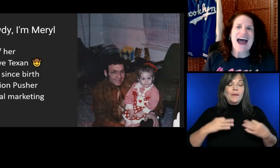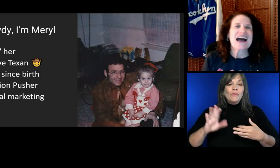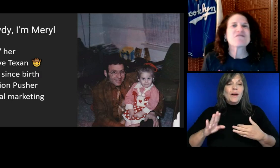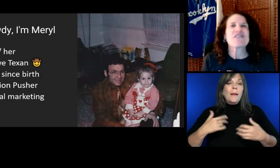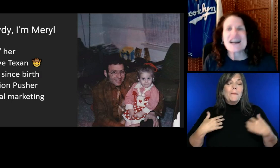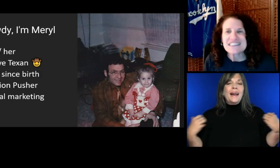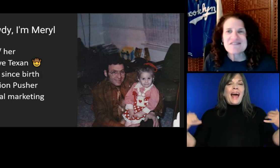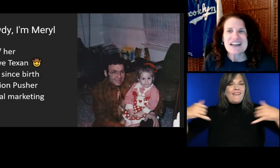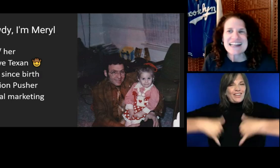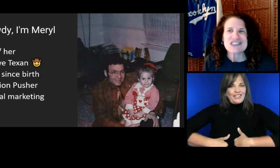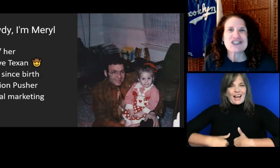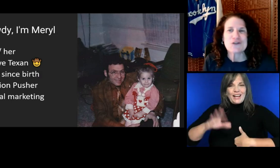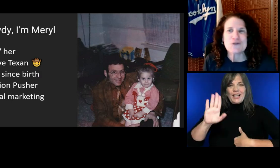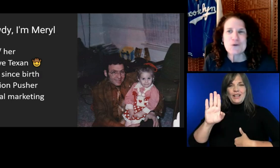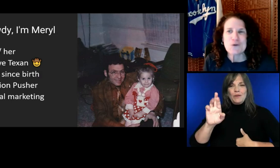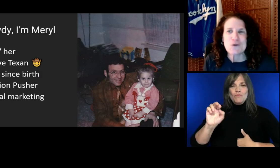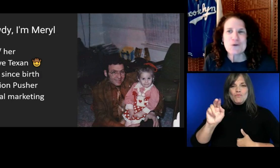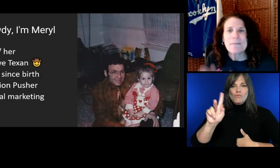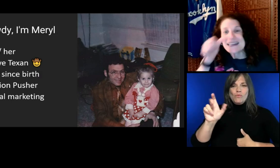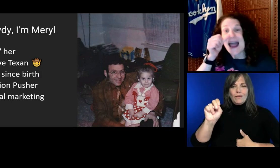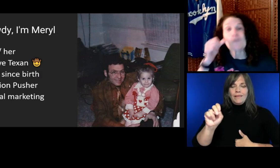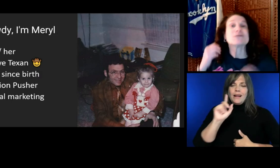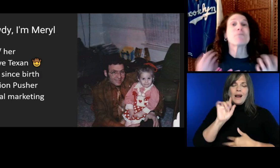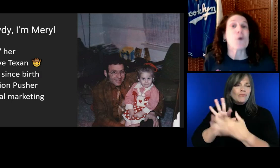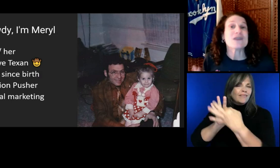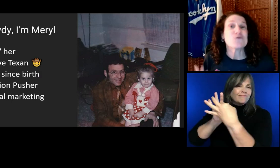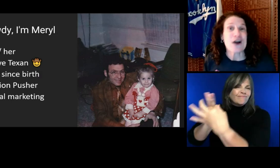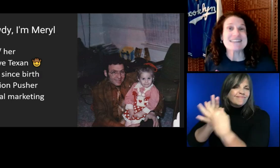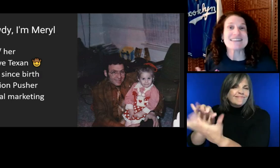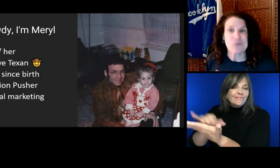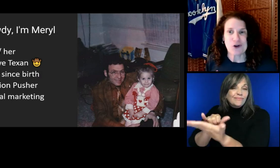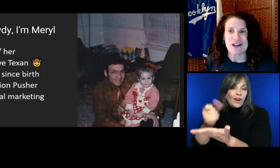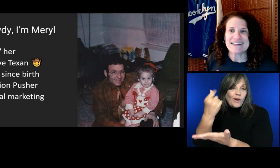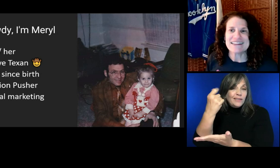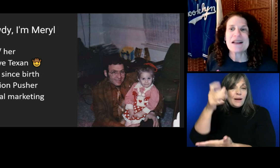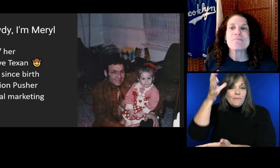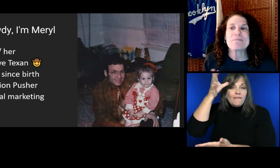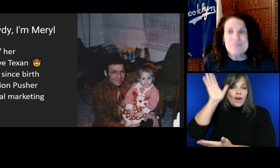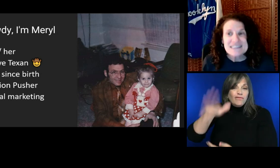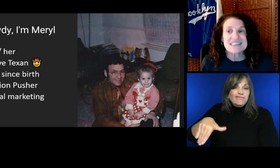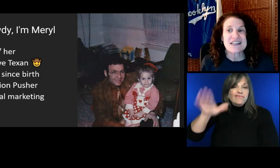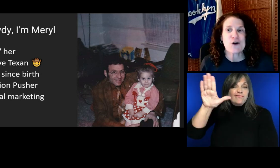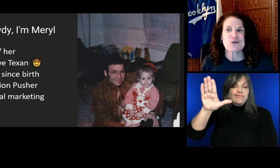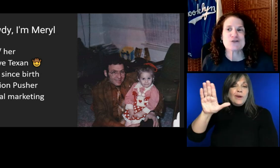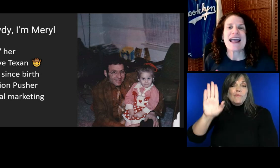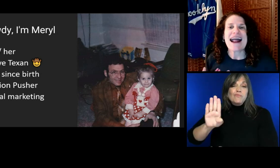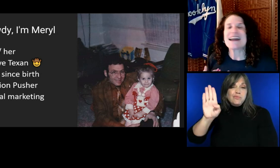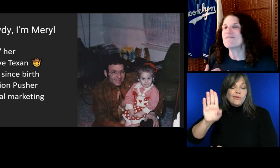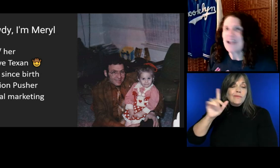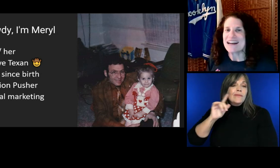I have lots of connections to New York. My dad was born and raised in Brooklyn and is a fan of the Dodgers. Let's test the chat box.